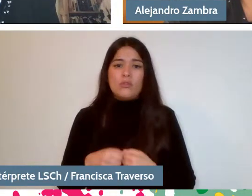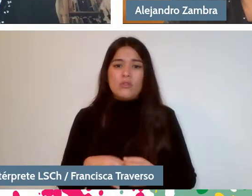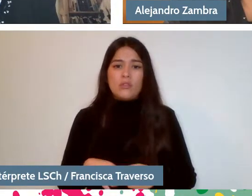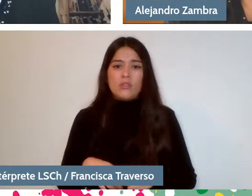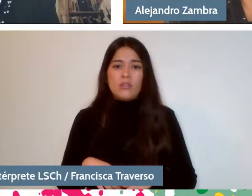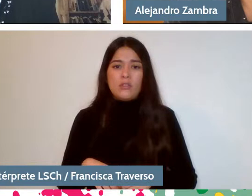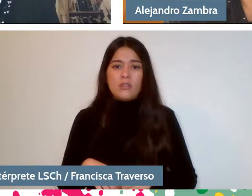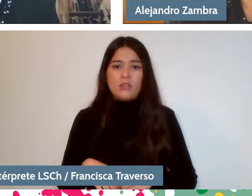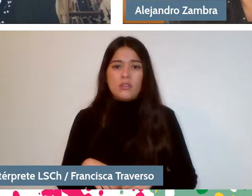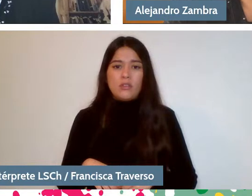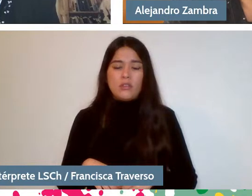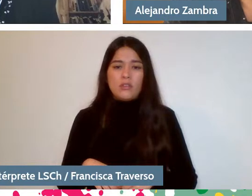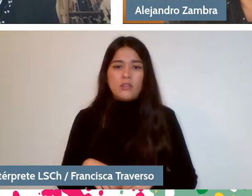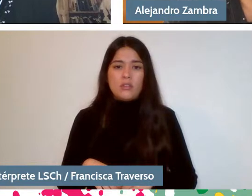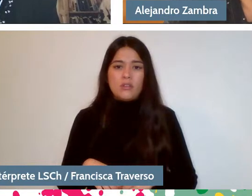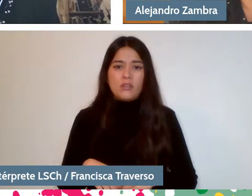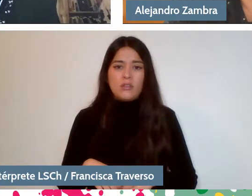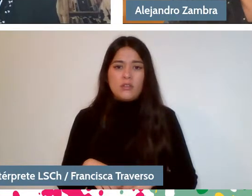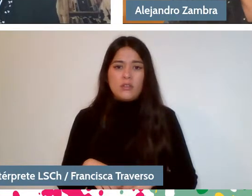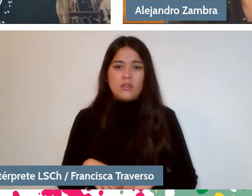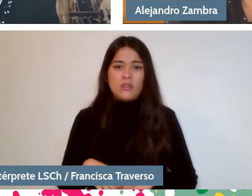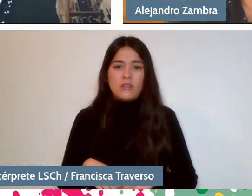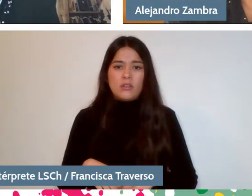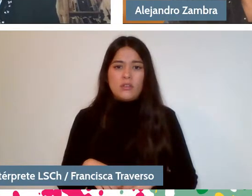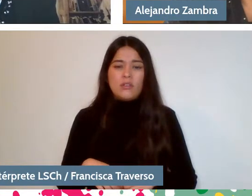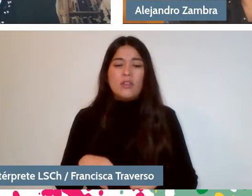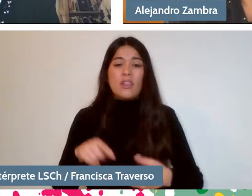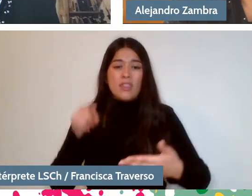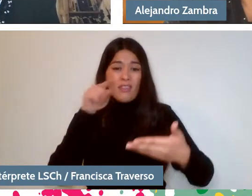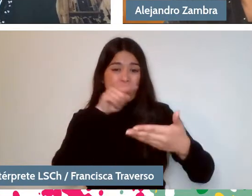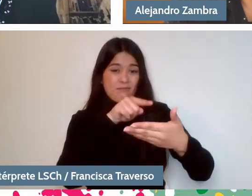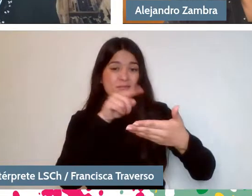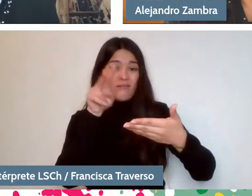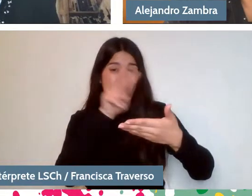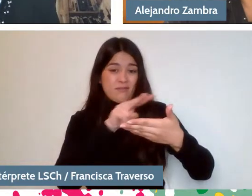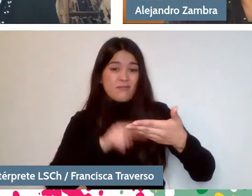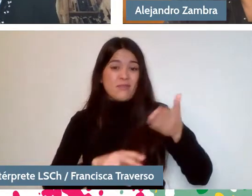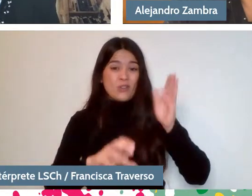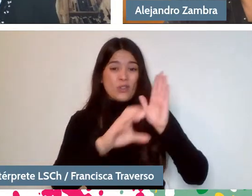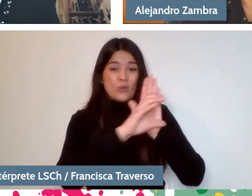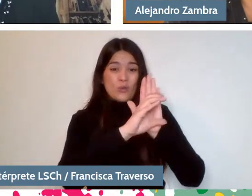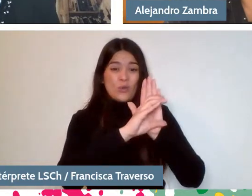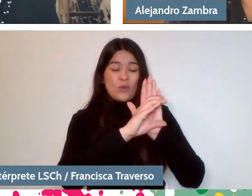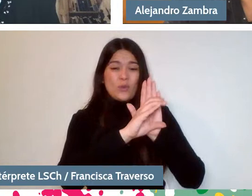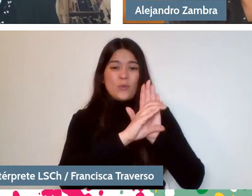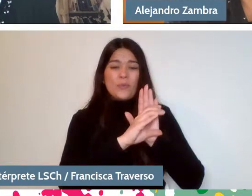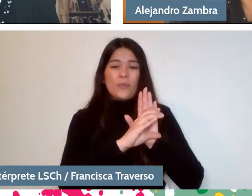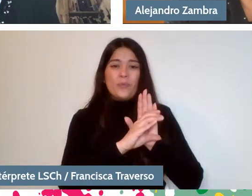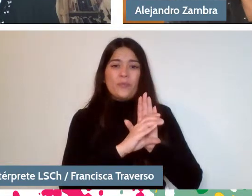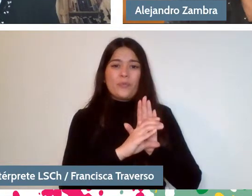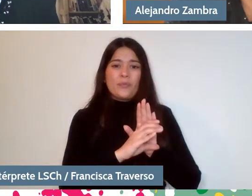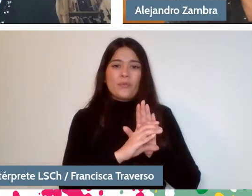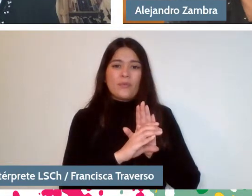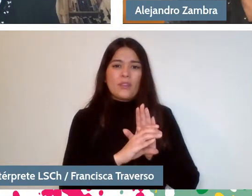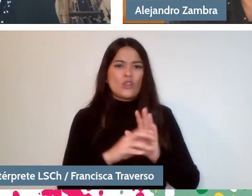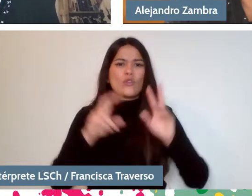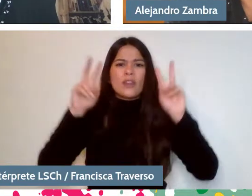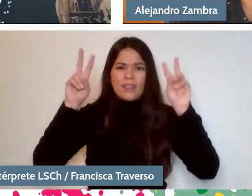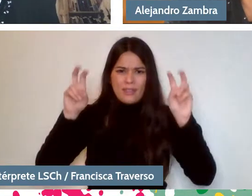as a result of the text. The specific discussion on topics that appear there